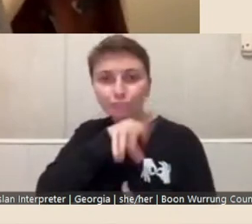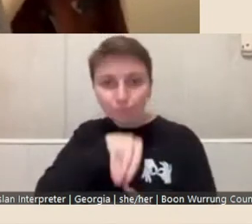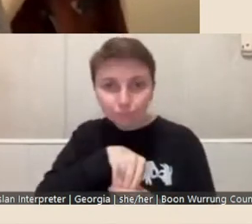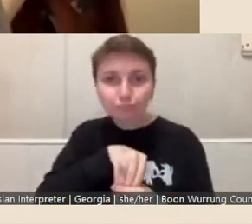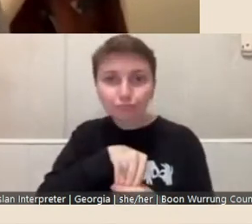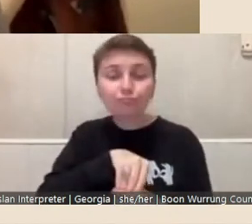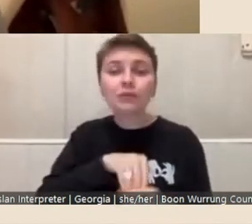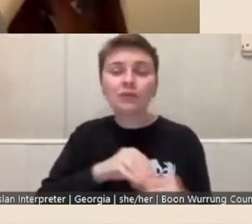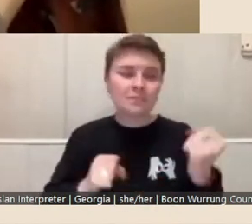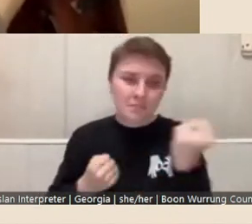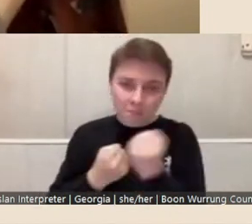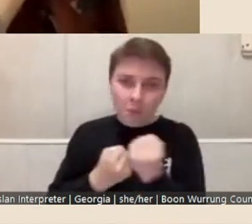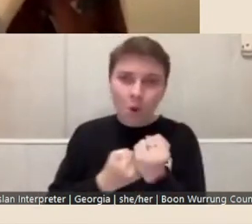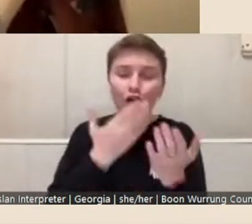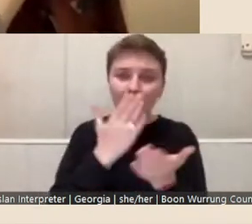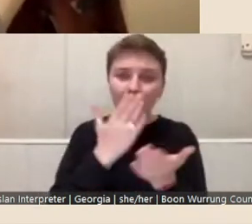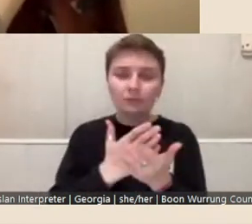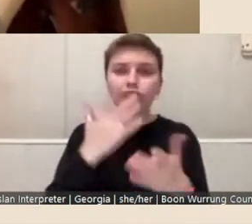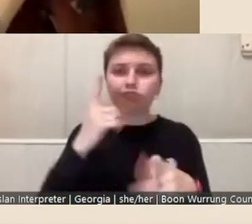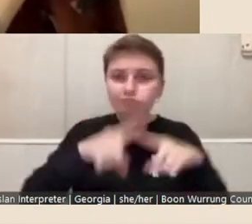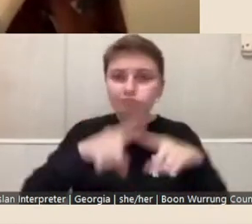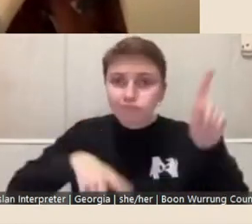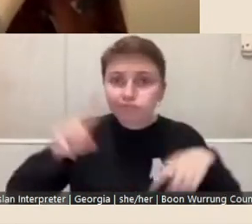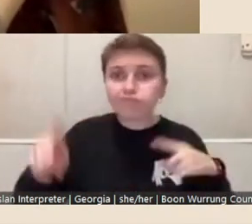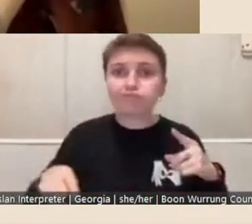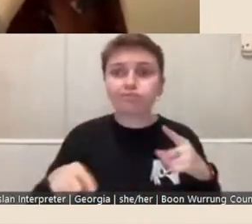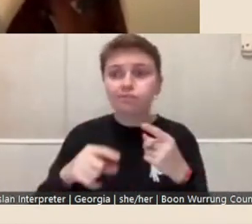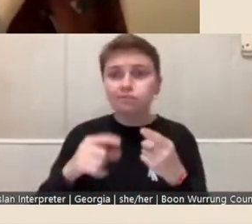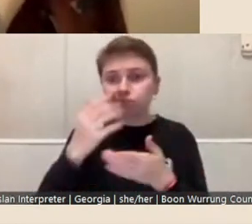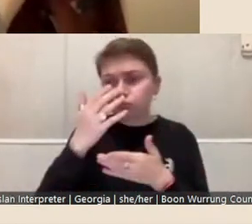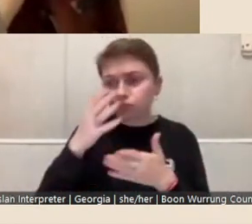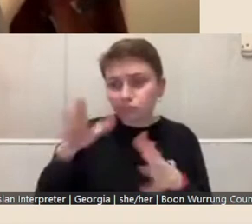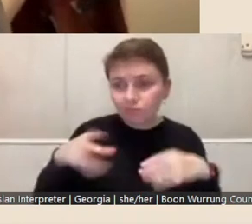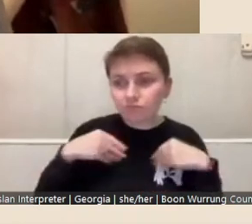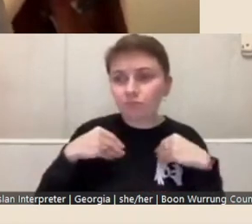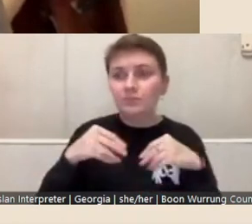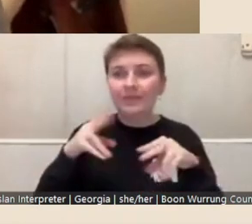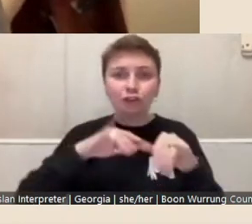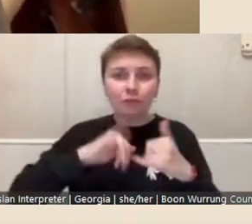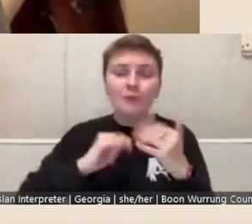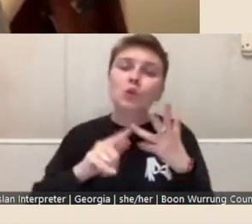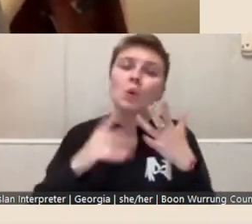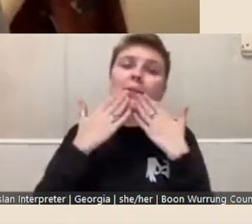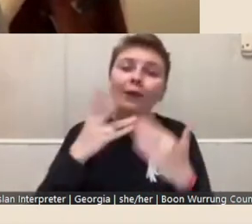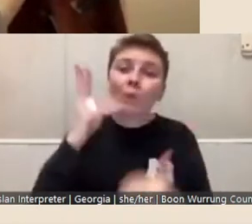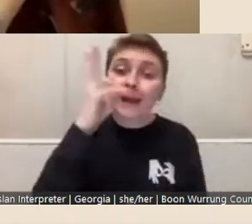dynamic, diverse, and exciting Fellowship Program, so thank you again. I'd like to talk a little bit